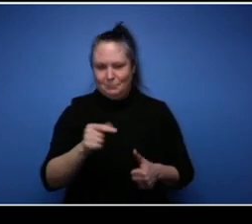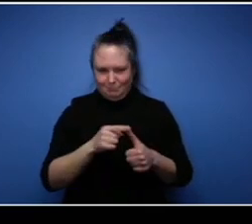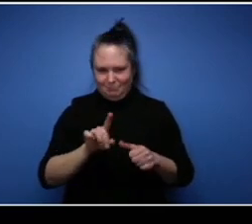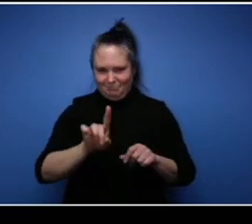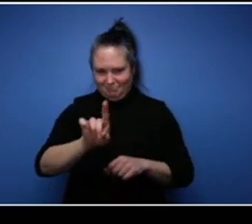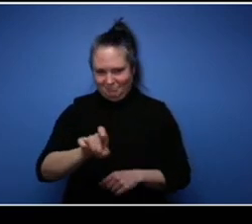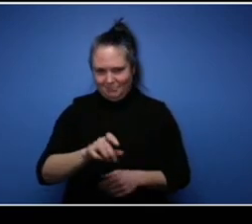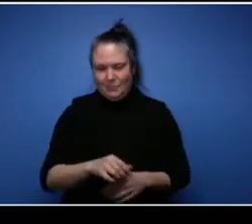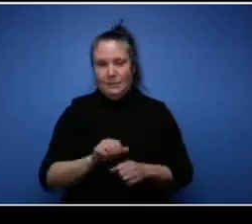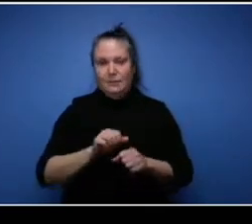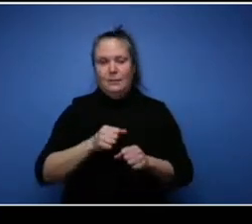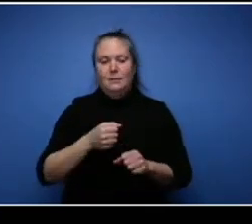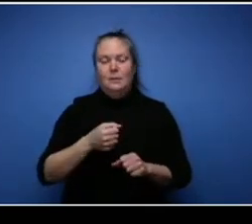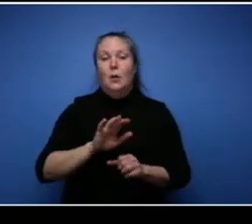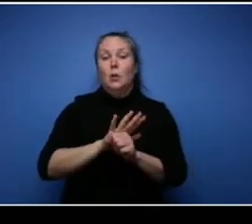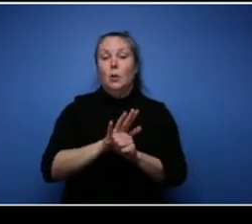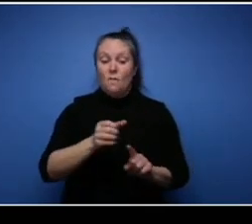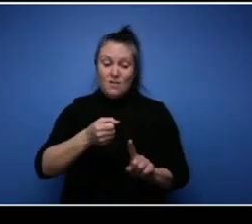impact your business?